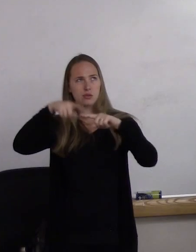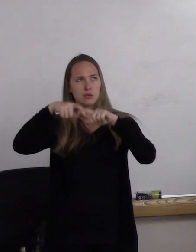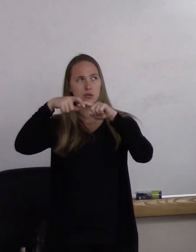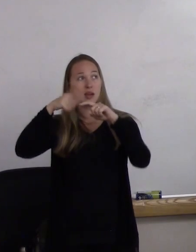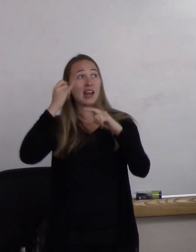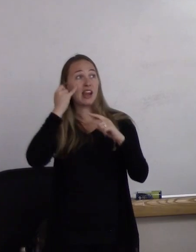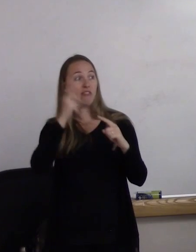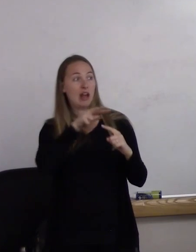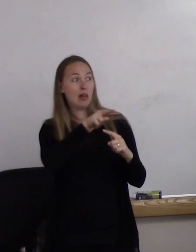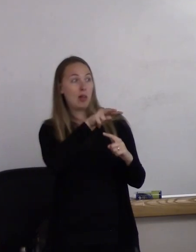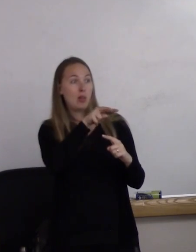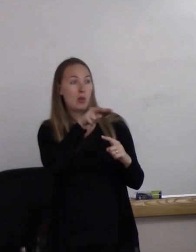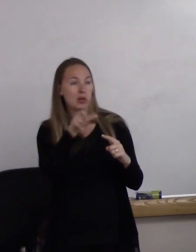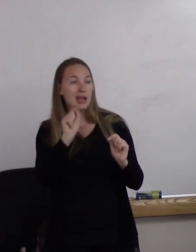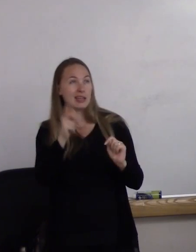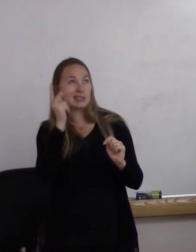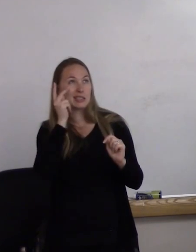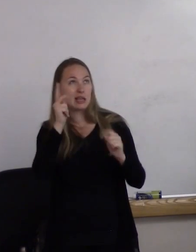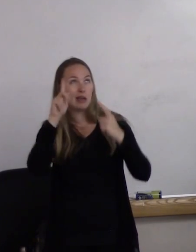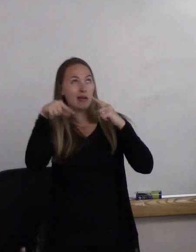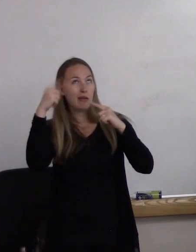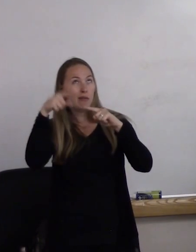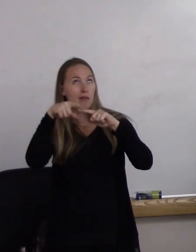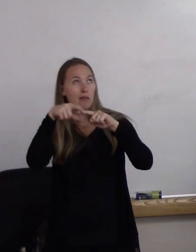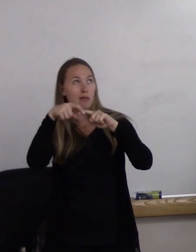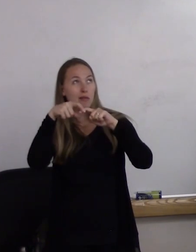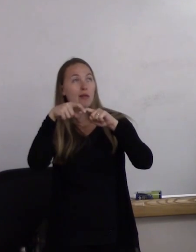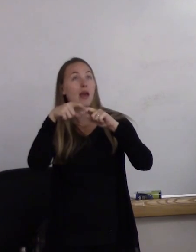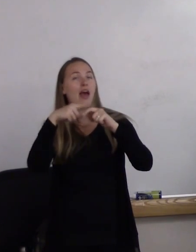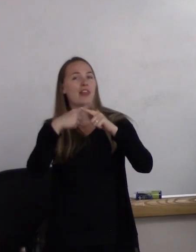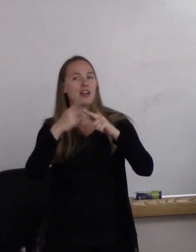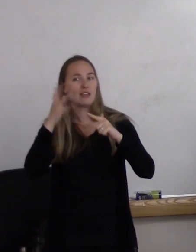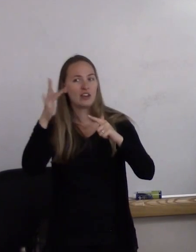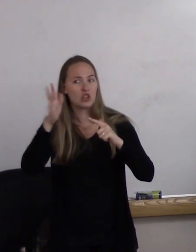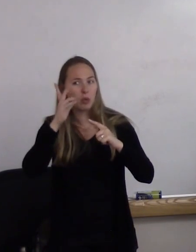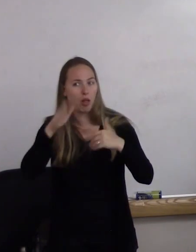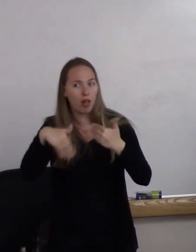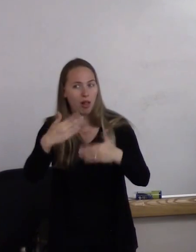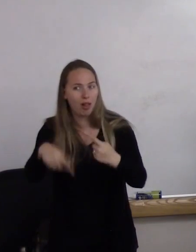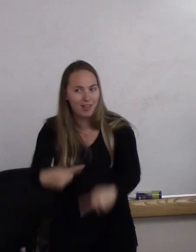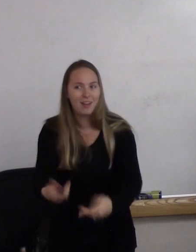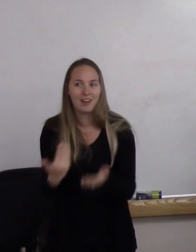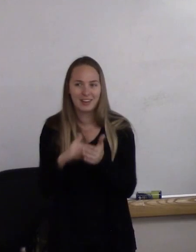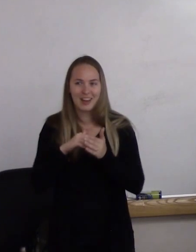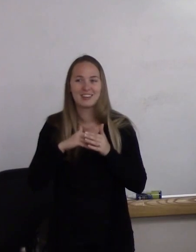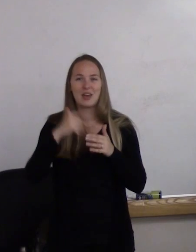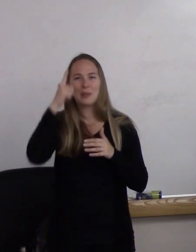and actually see the gears stopping. And then eventually they kick back in. 'Cause gender is sort of, you know,